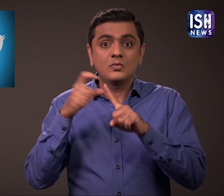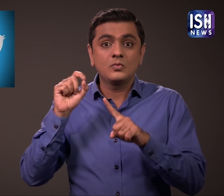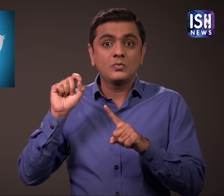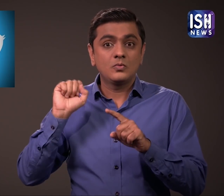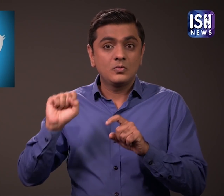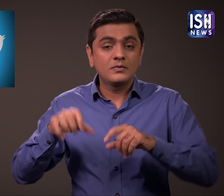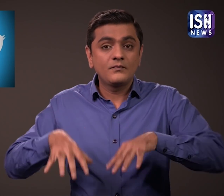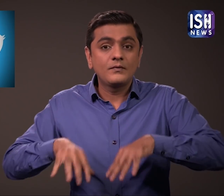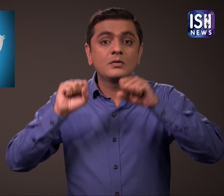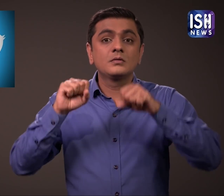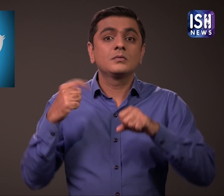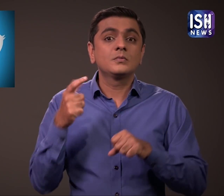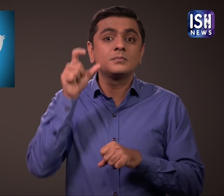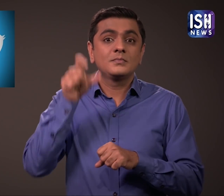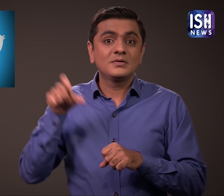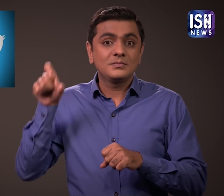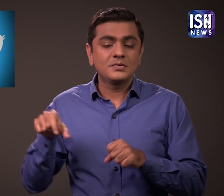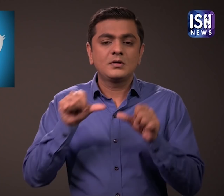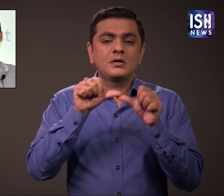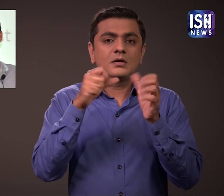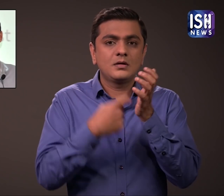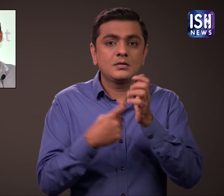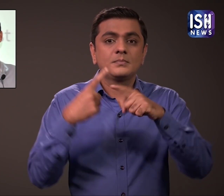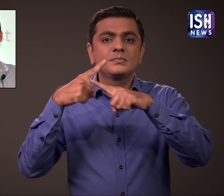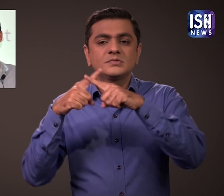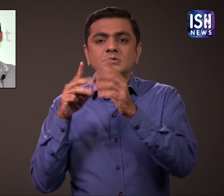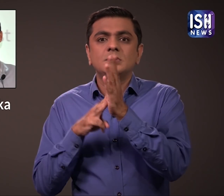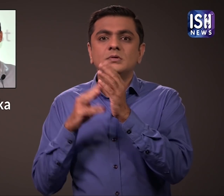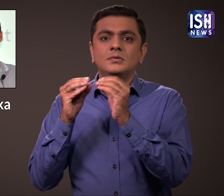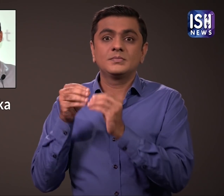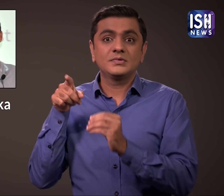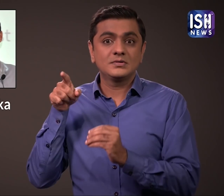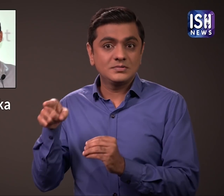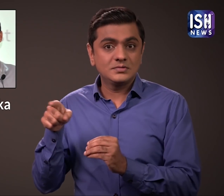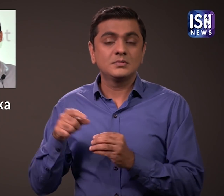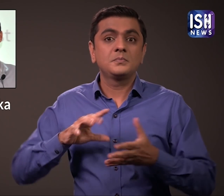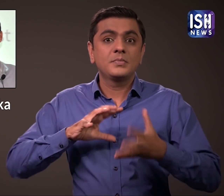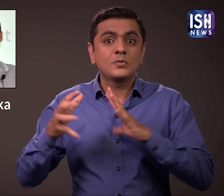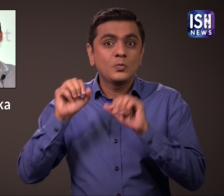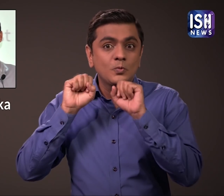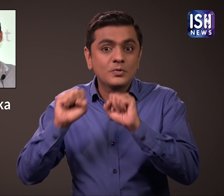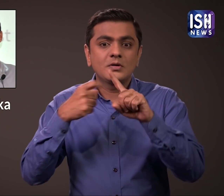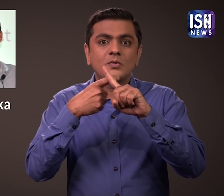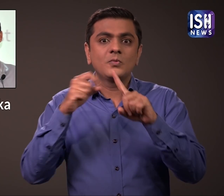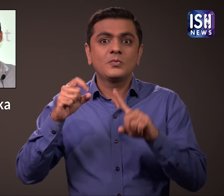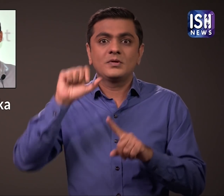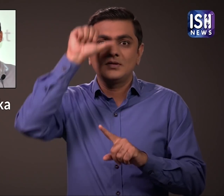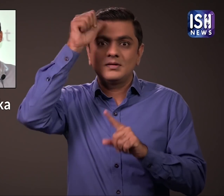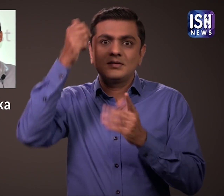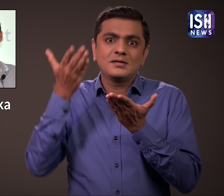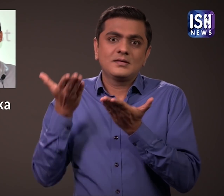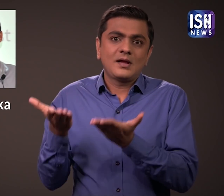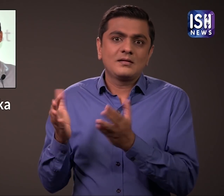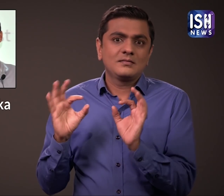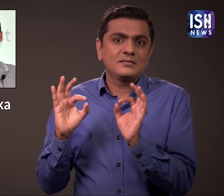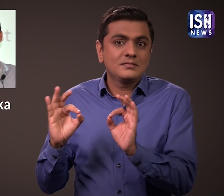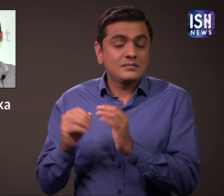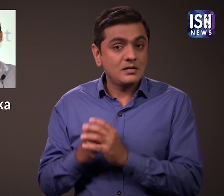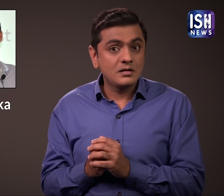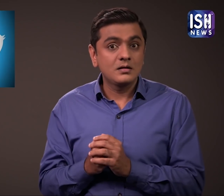It was founded by Aprameya Radhakrishna & Mayank Bidawatka. The App has been made in India.